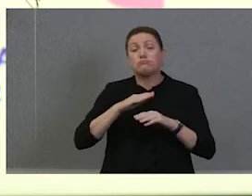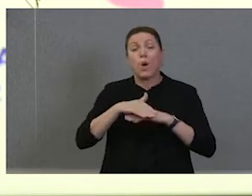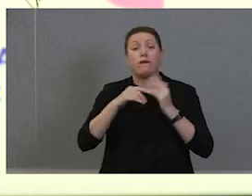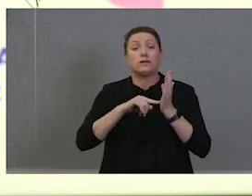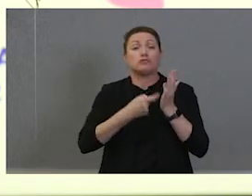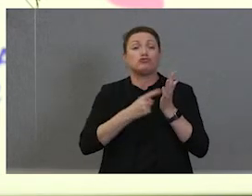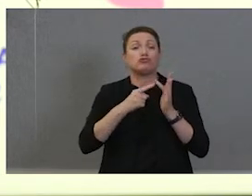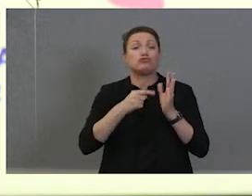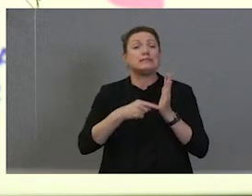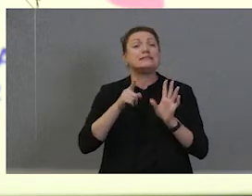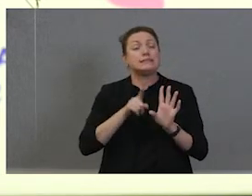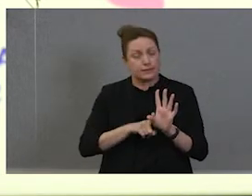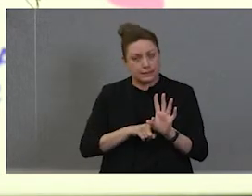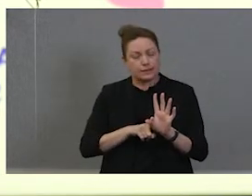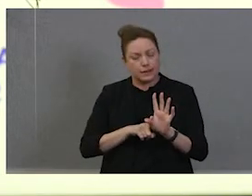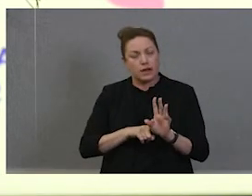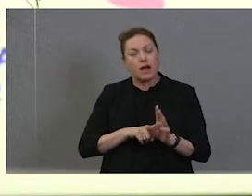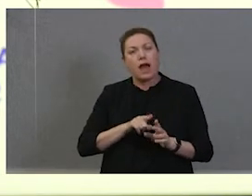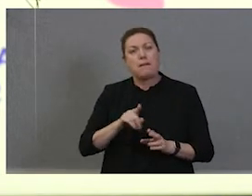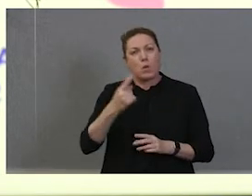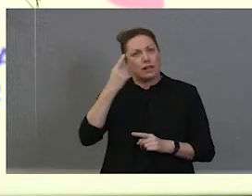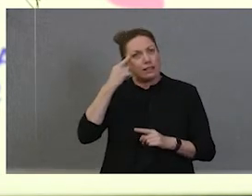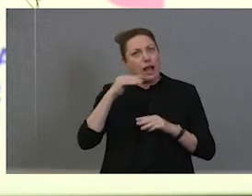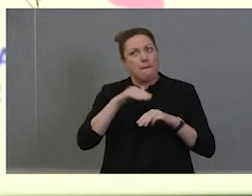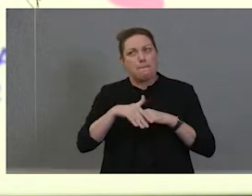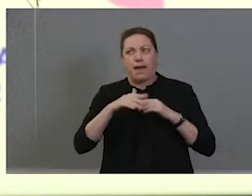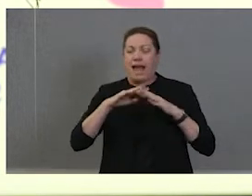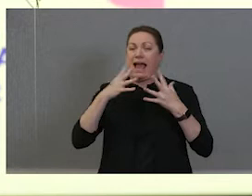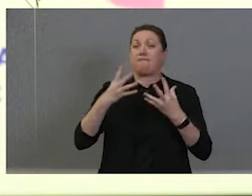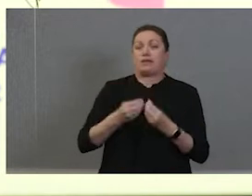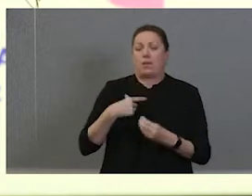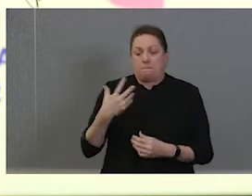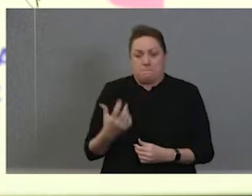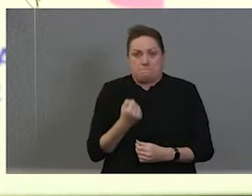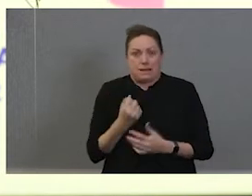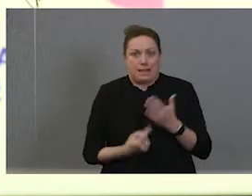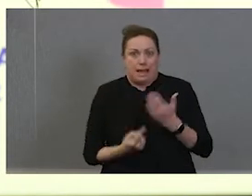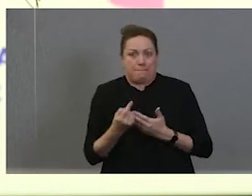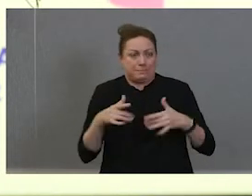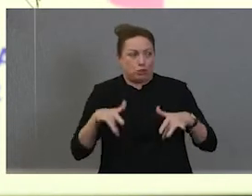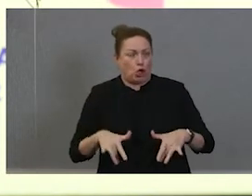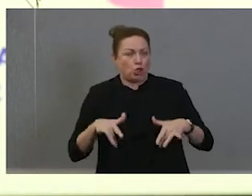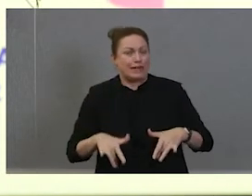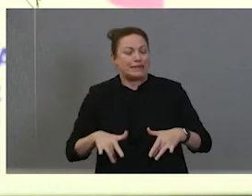you think about all that needs to happen, yeah, we have a long way to go. With me also